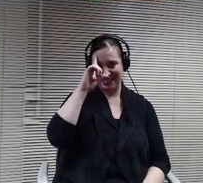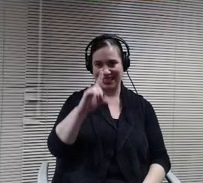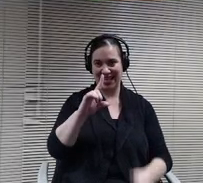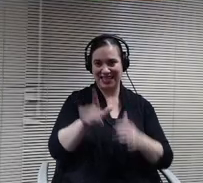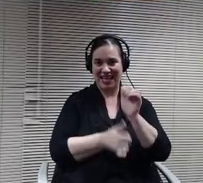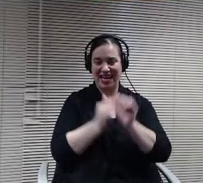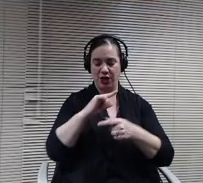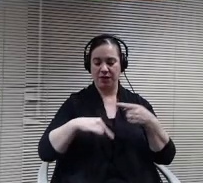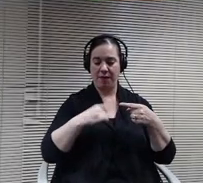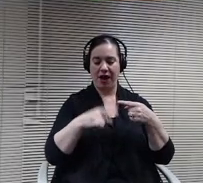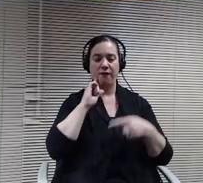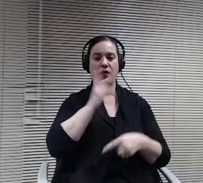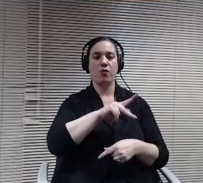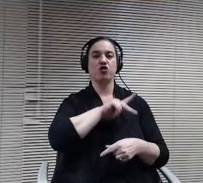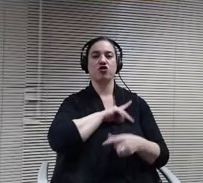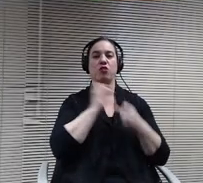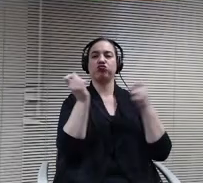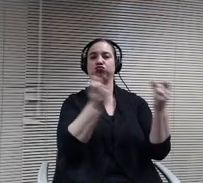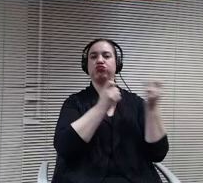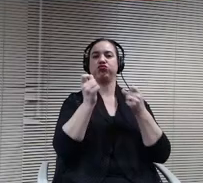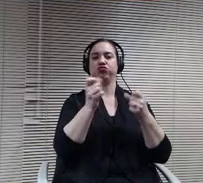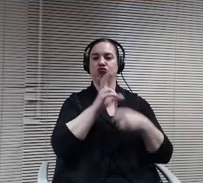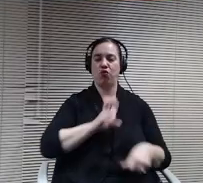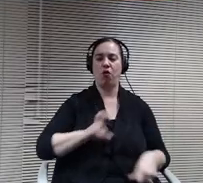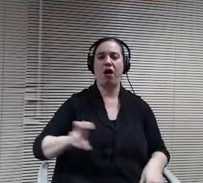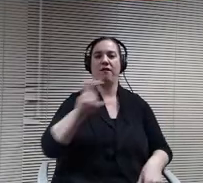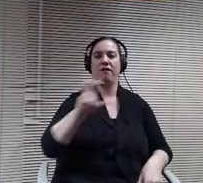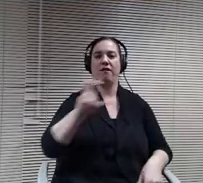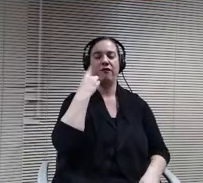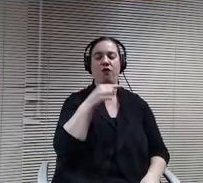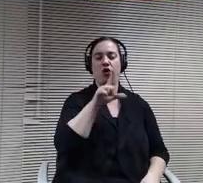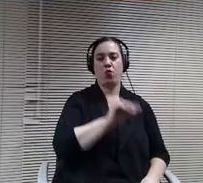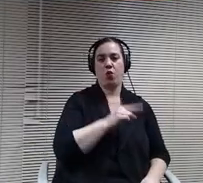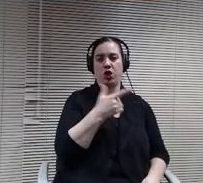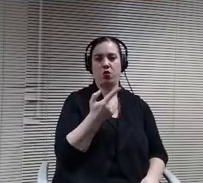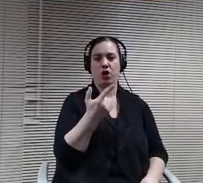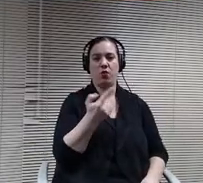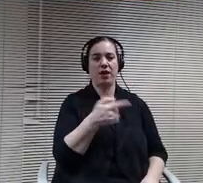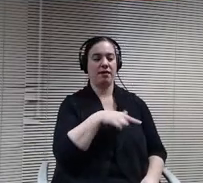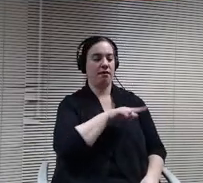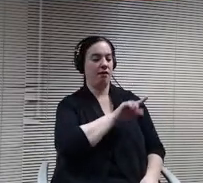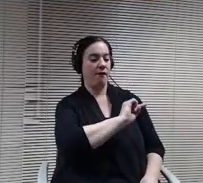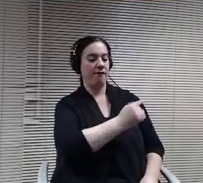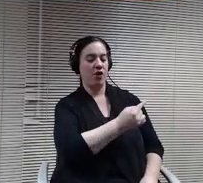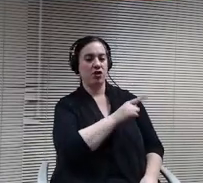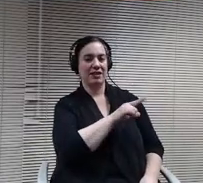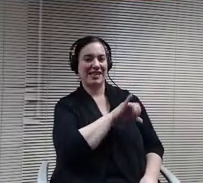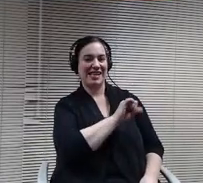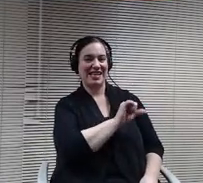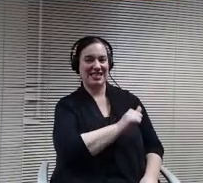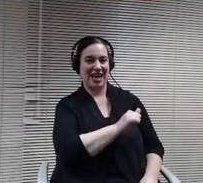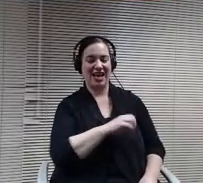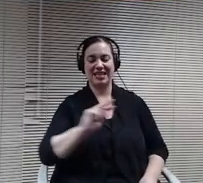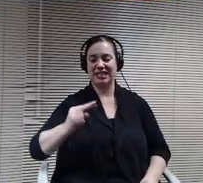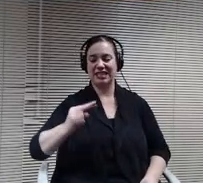for school business purposes in 2021? Lisa second John. Any comments or questions?